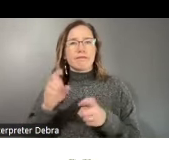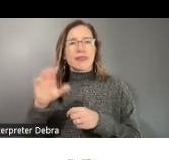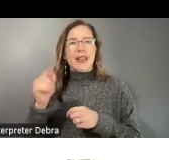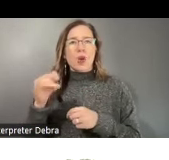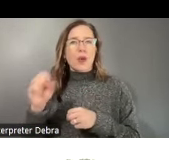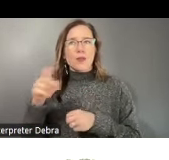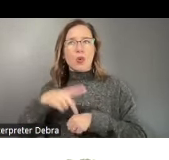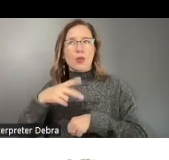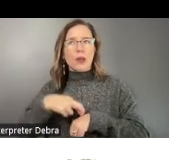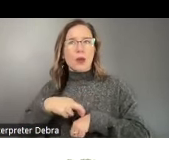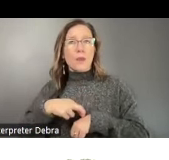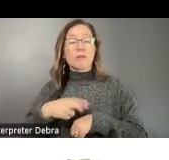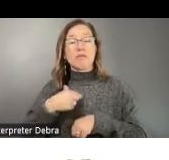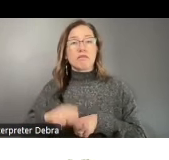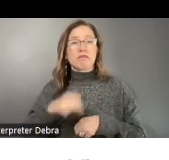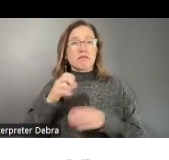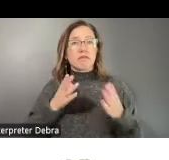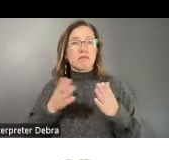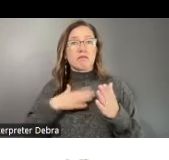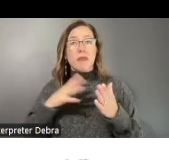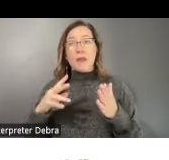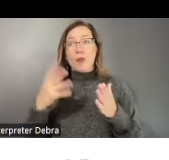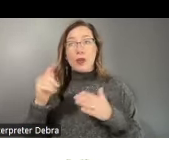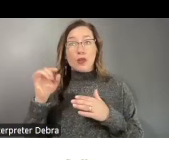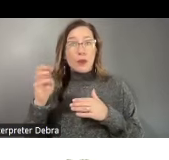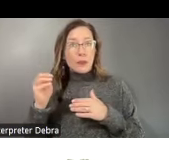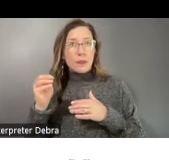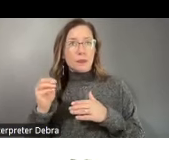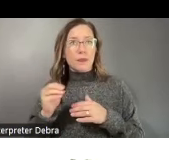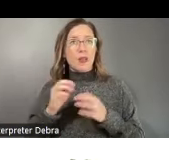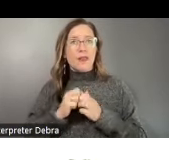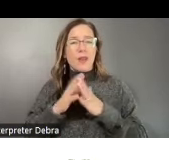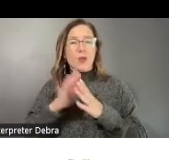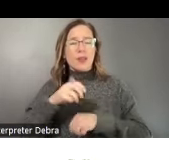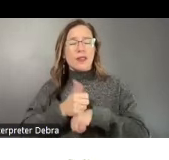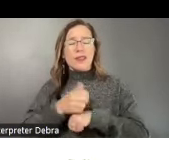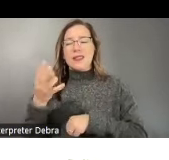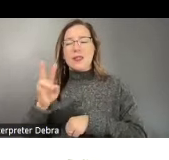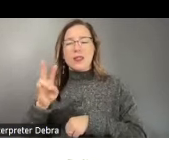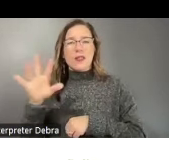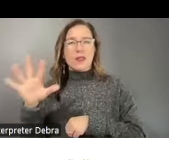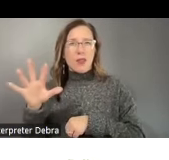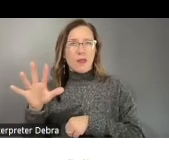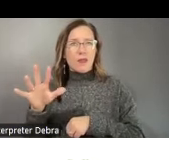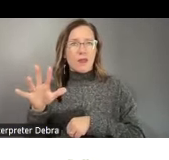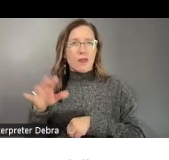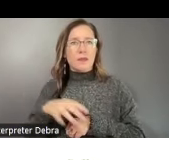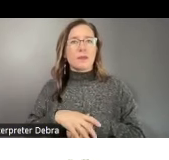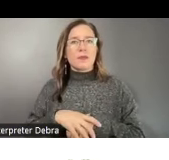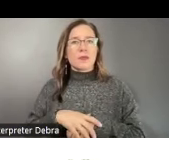where I'll probably serve my fourth term. Founded in 1775 and nestled in the Caguas Valley at the